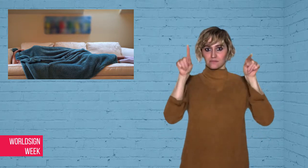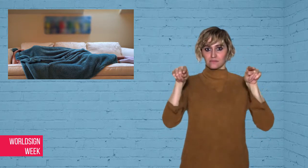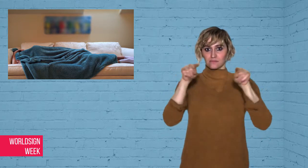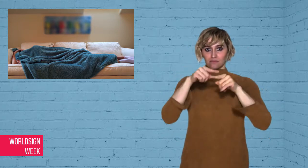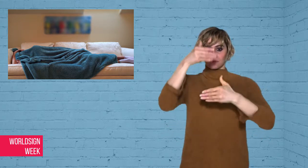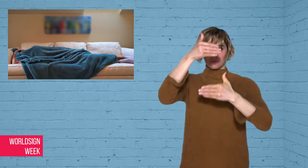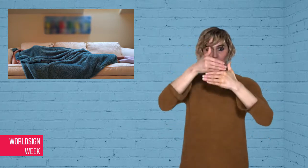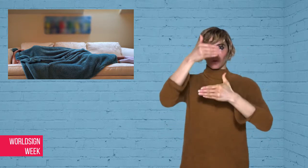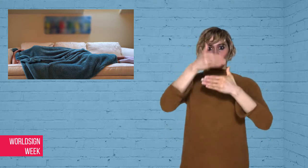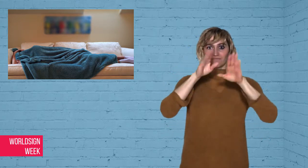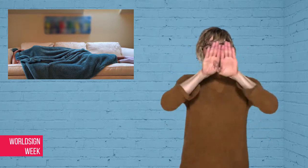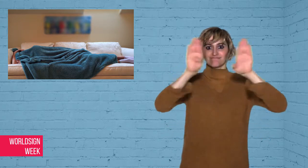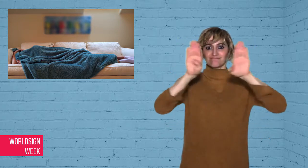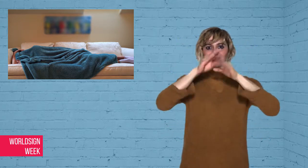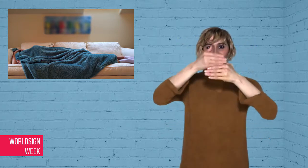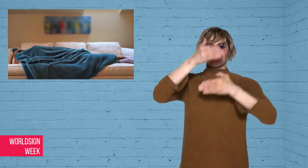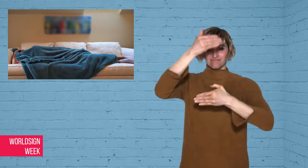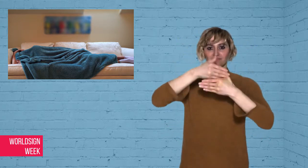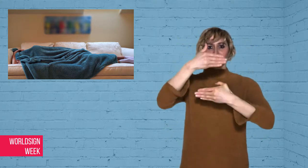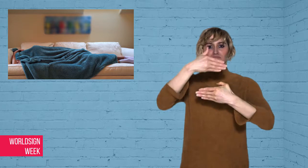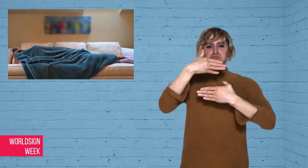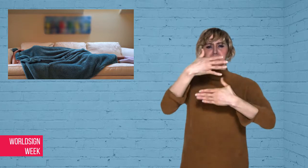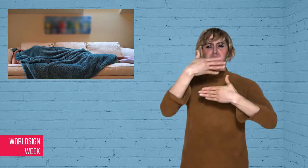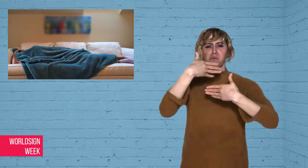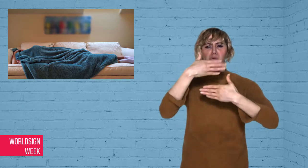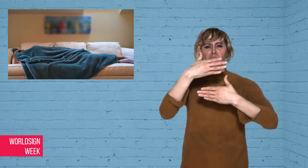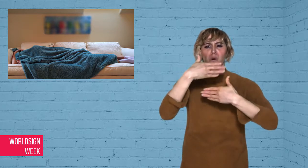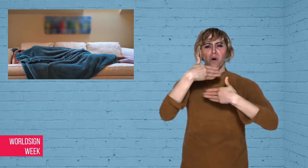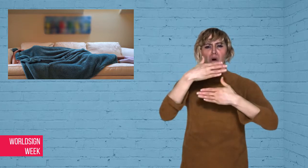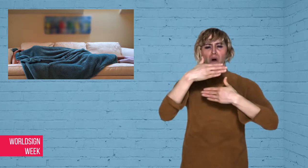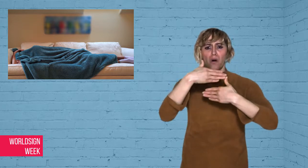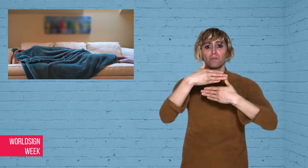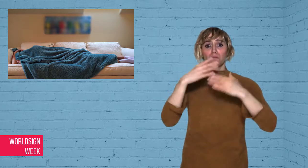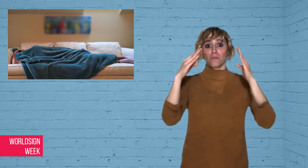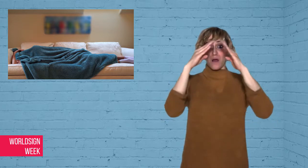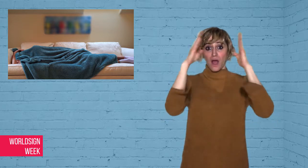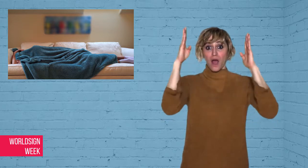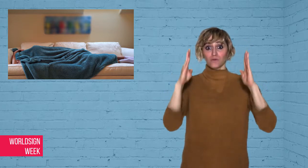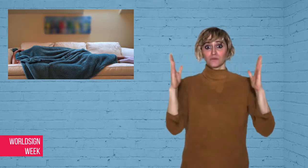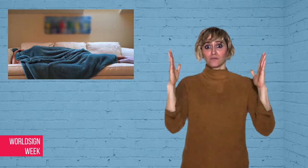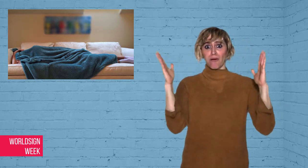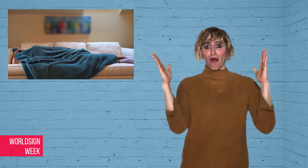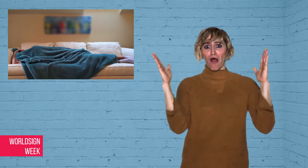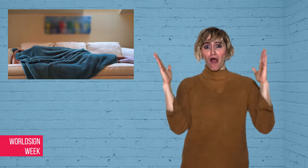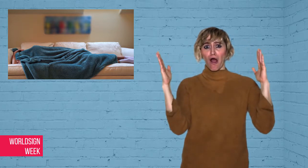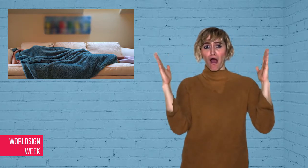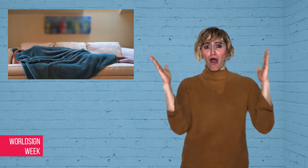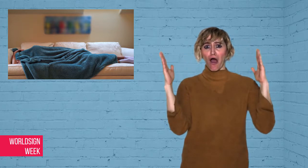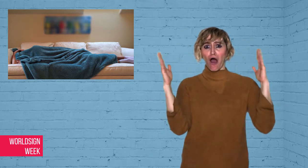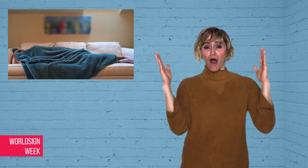rattled, houses shook, and water in